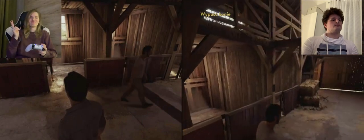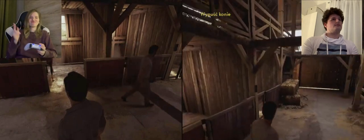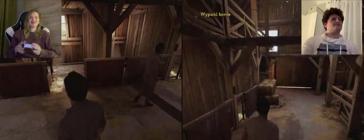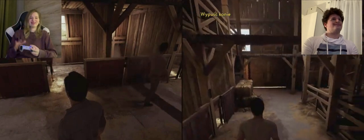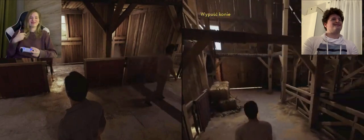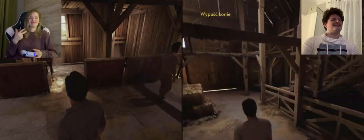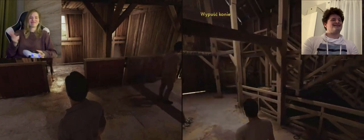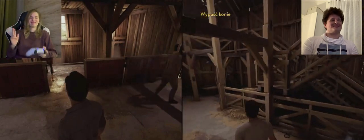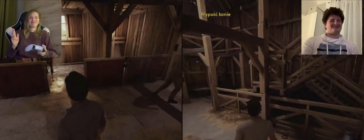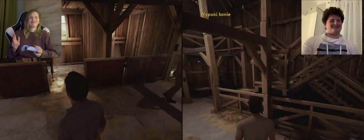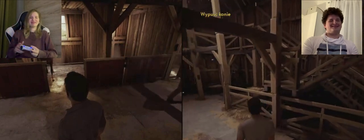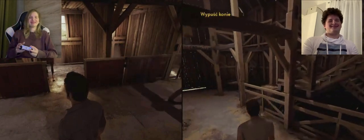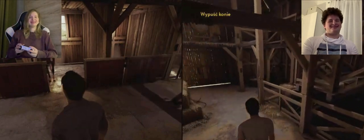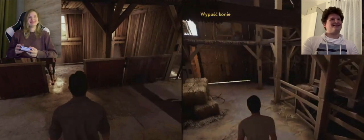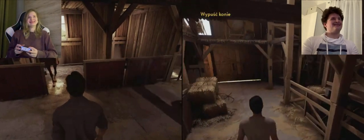K: Thank you for your hard work because I didn't do anything XD